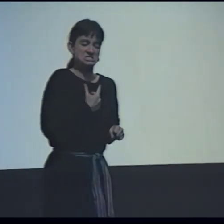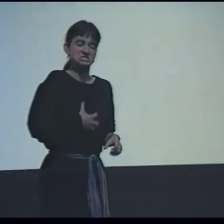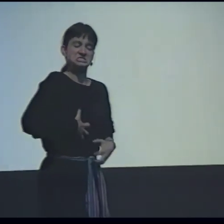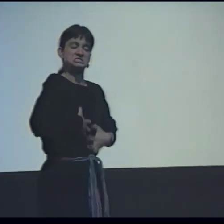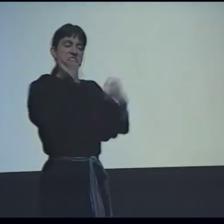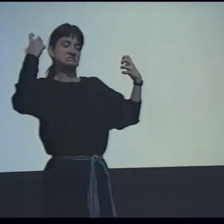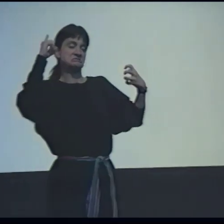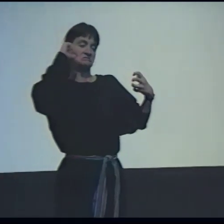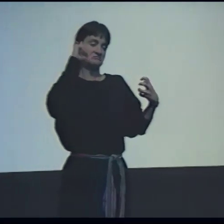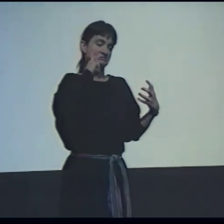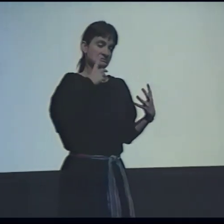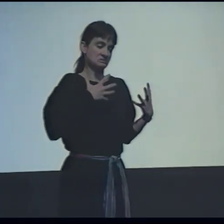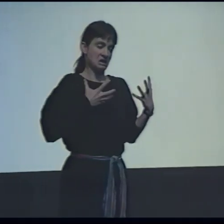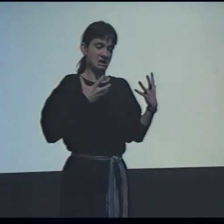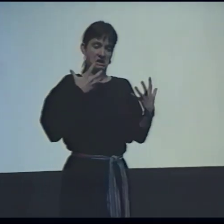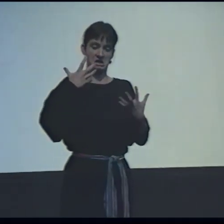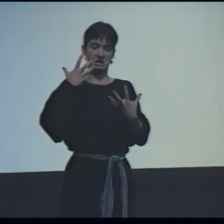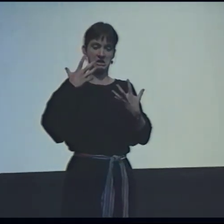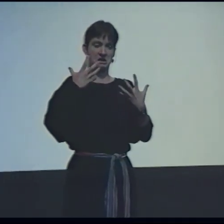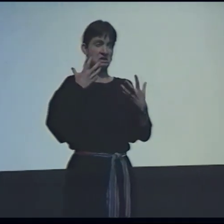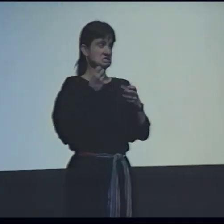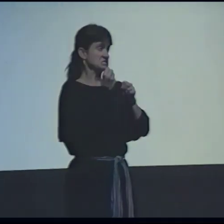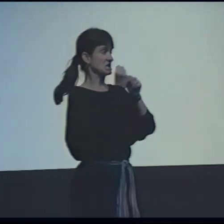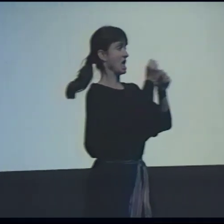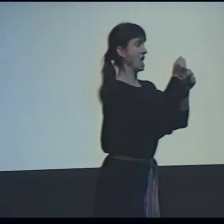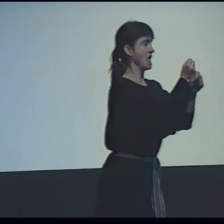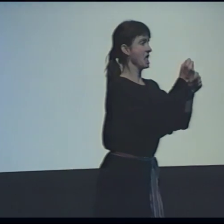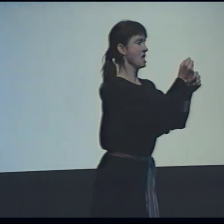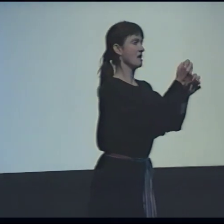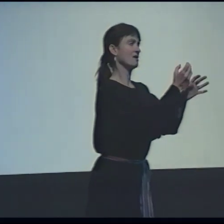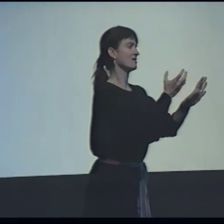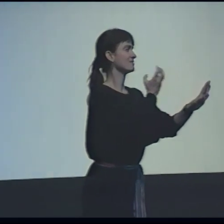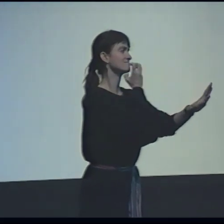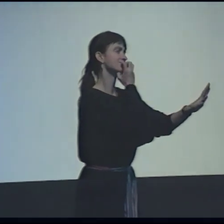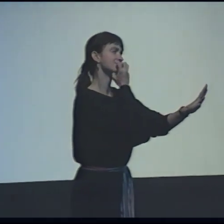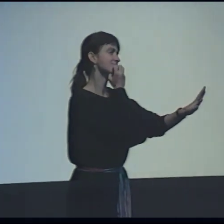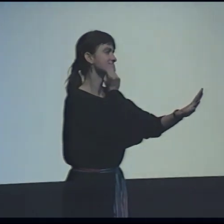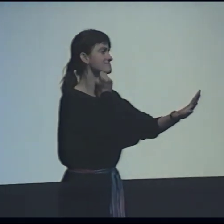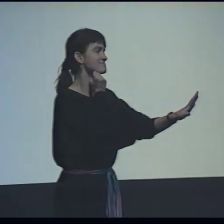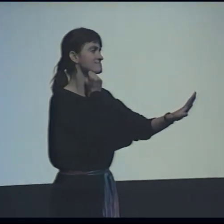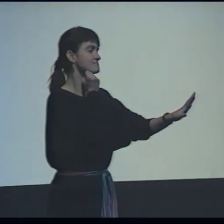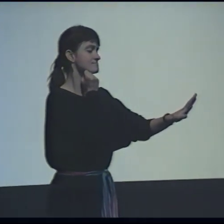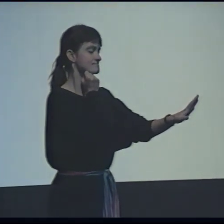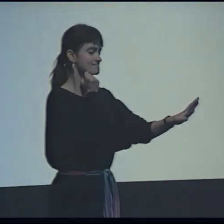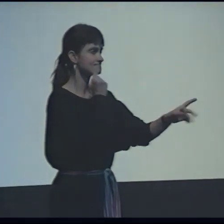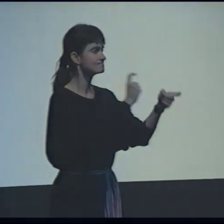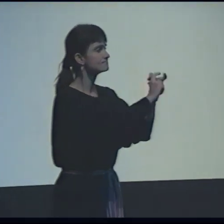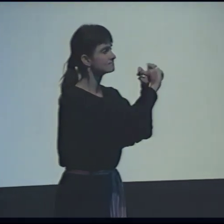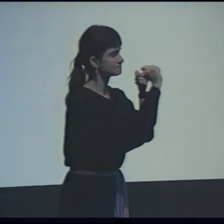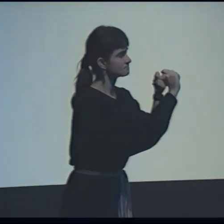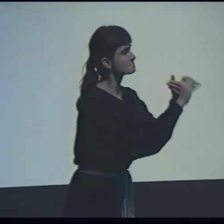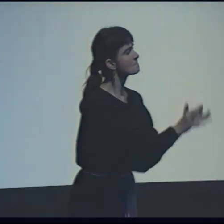Oh, I was devastated and I was angry... ...but I couldn't direct my anger toward him.